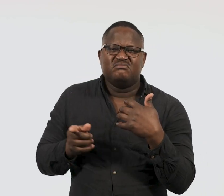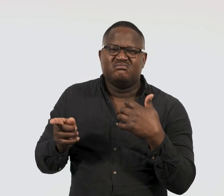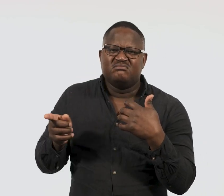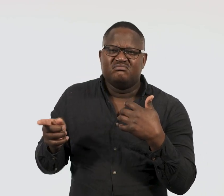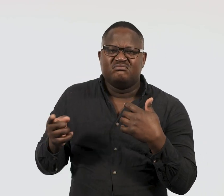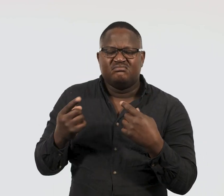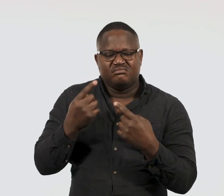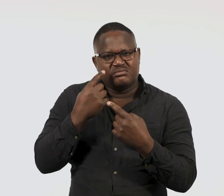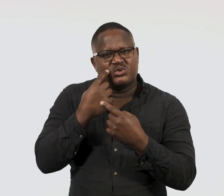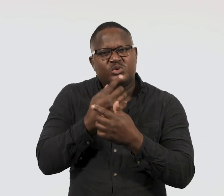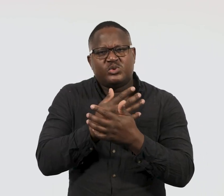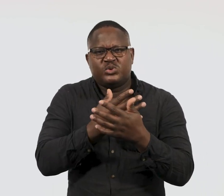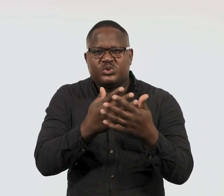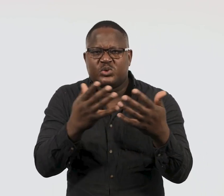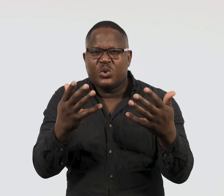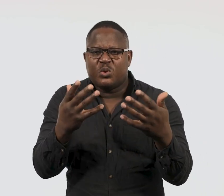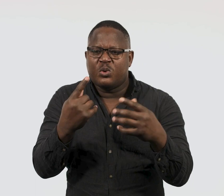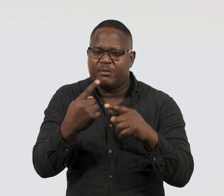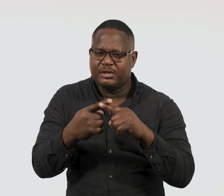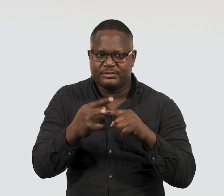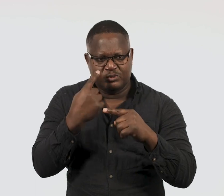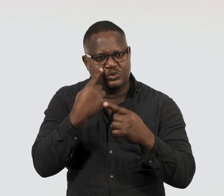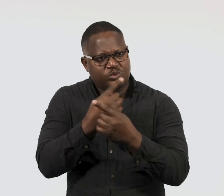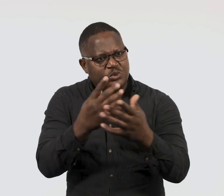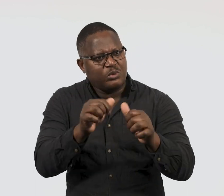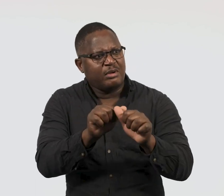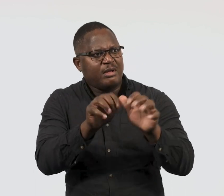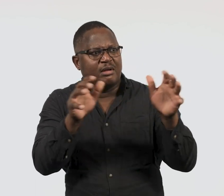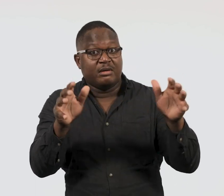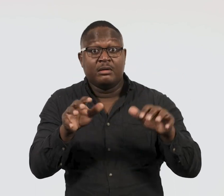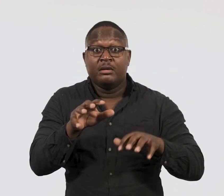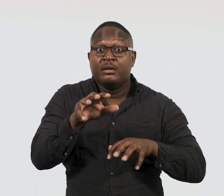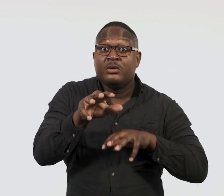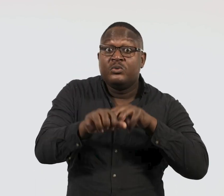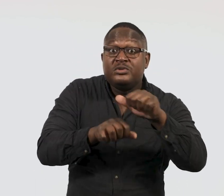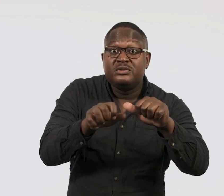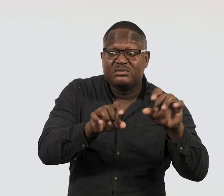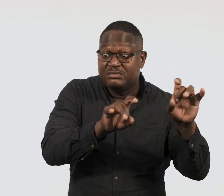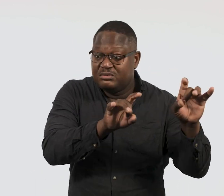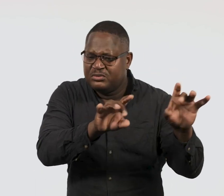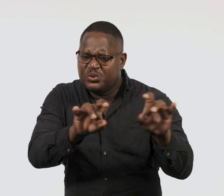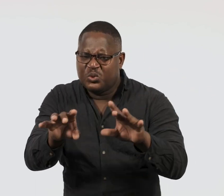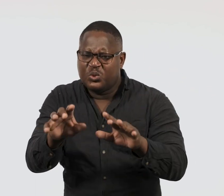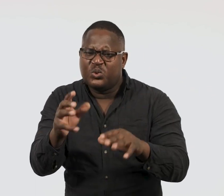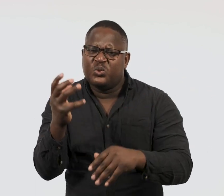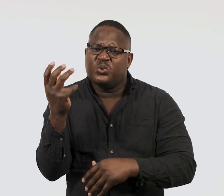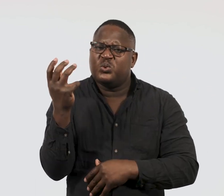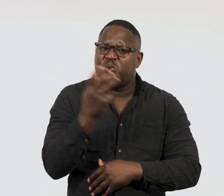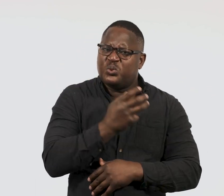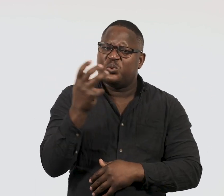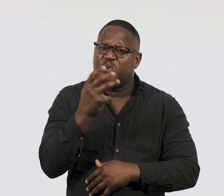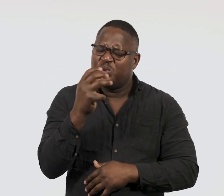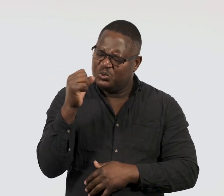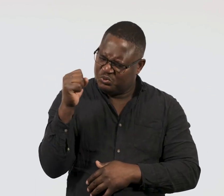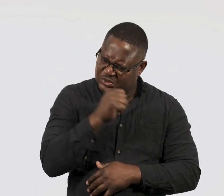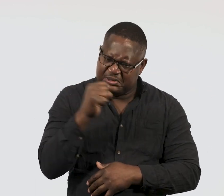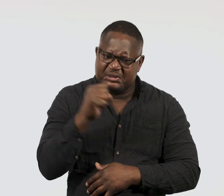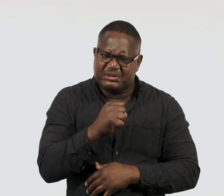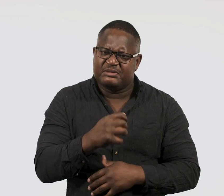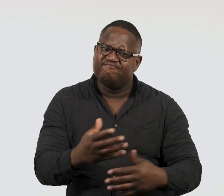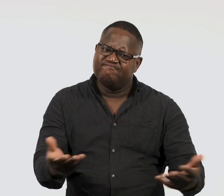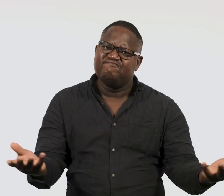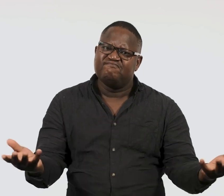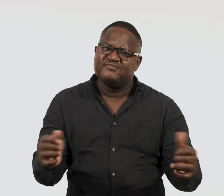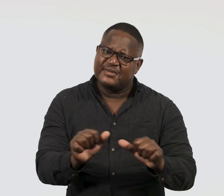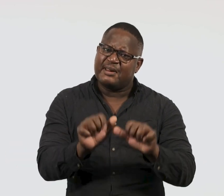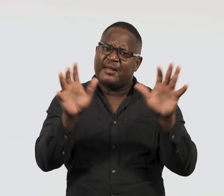She sees, and we see, that she is a part of it, part of the greed and all the sadness and destruction colonisation has caused.